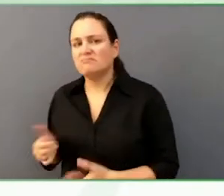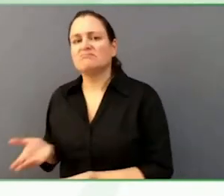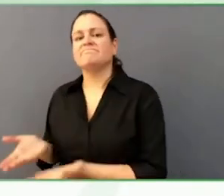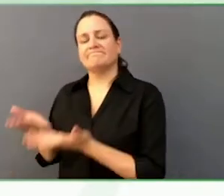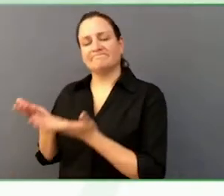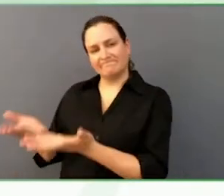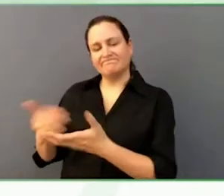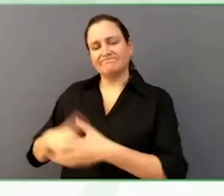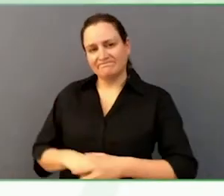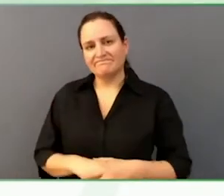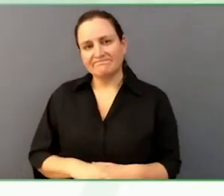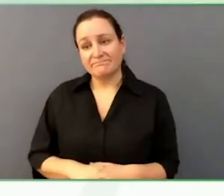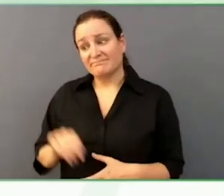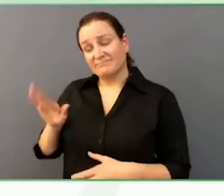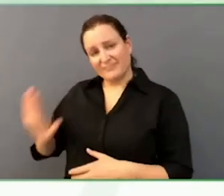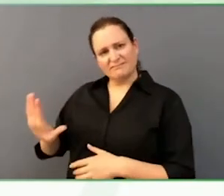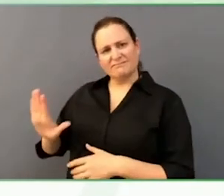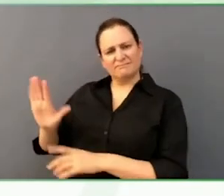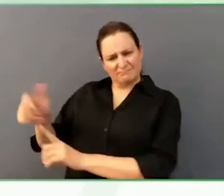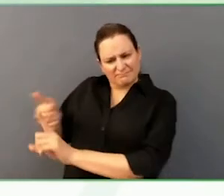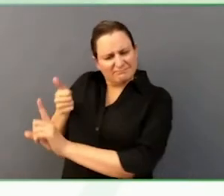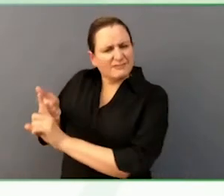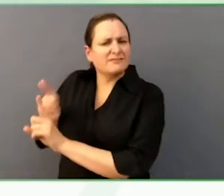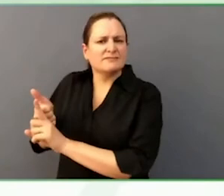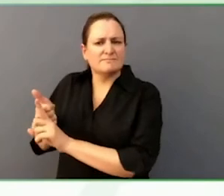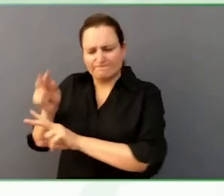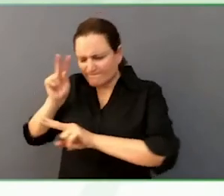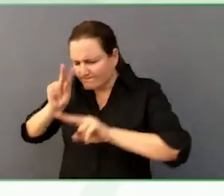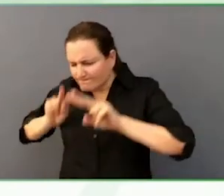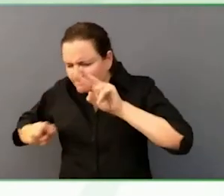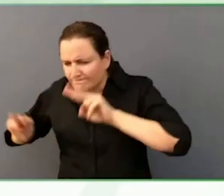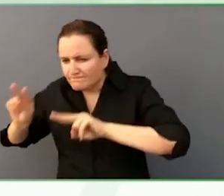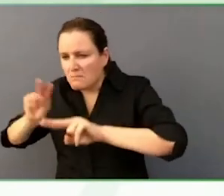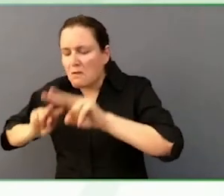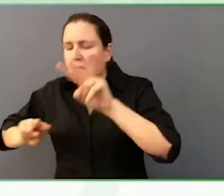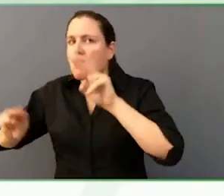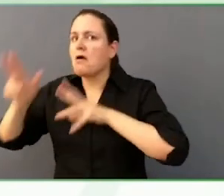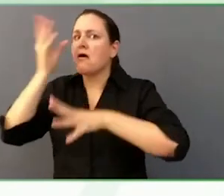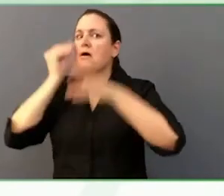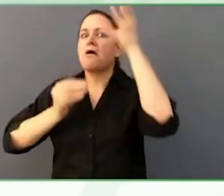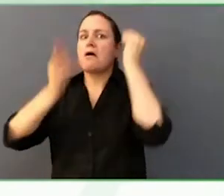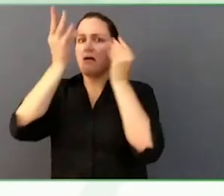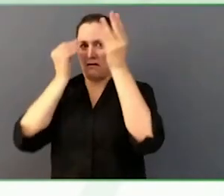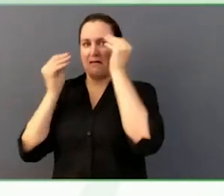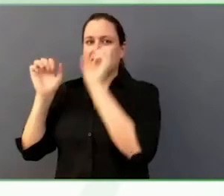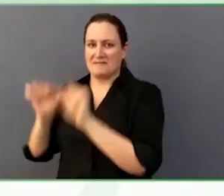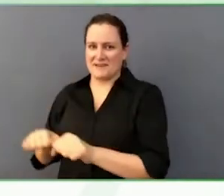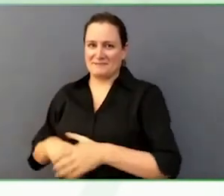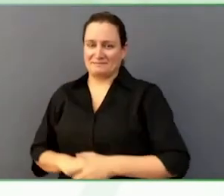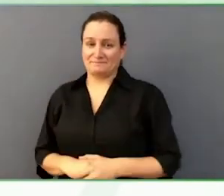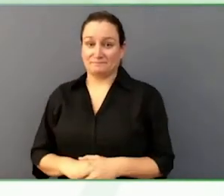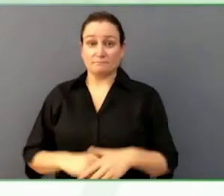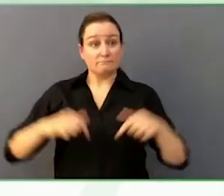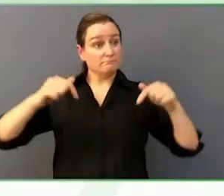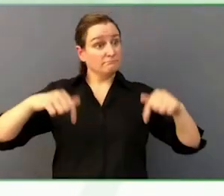We are very lucky in Canada that people will come to his home to take his vote.